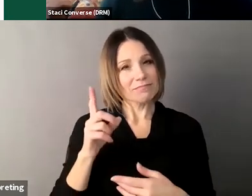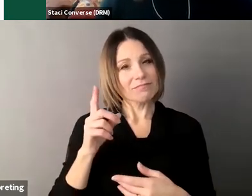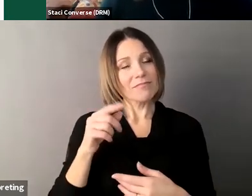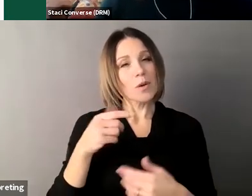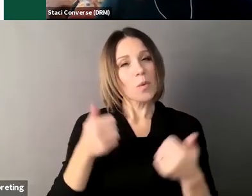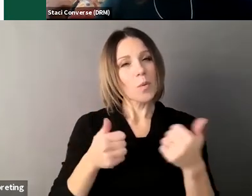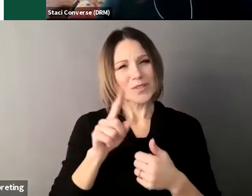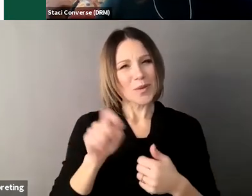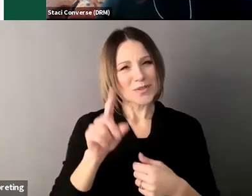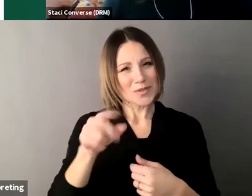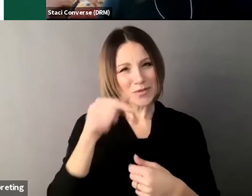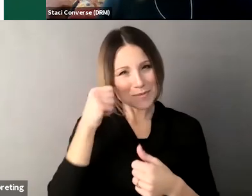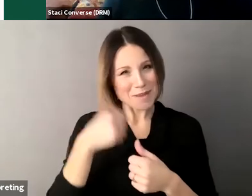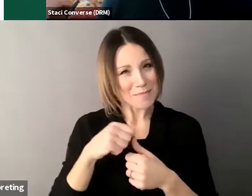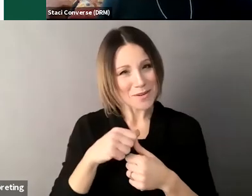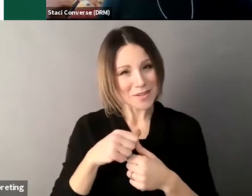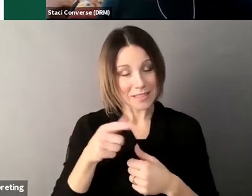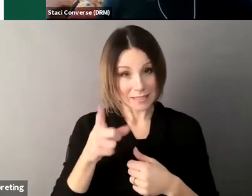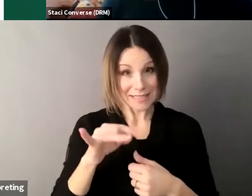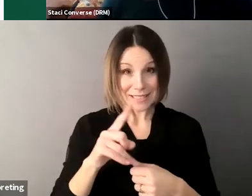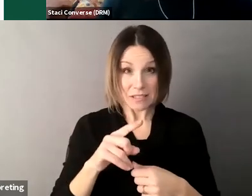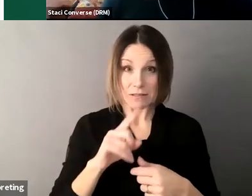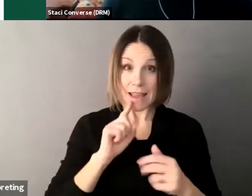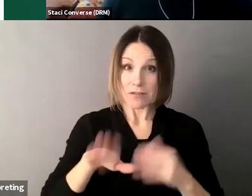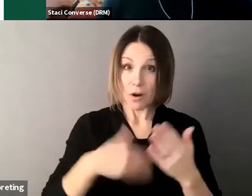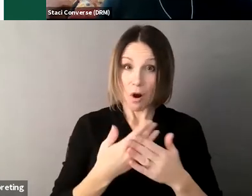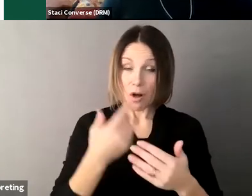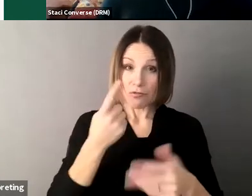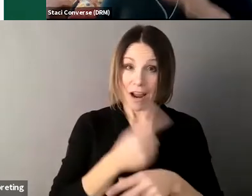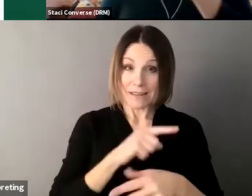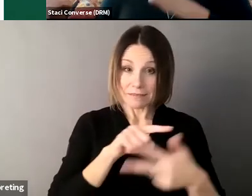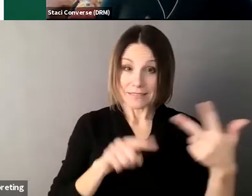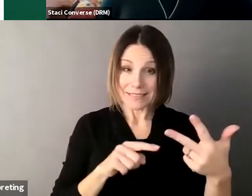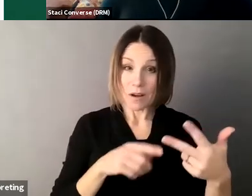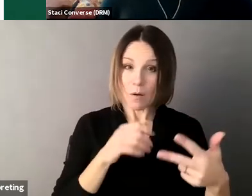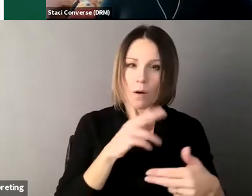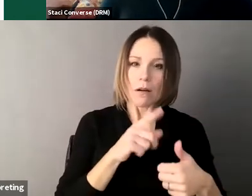I got one of the questions I got two of the questions I got all three of the questions